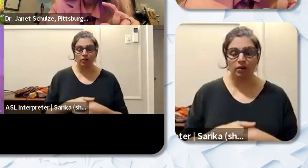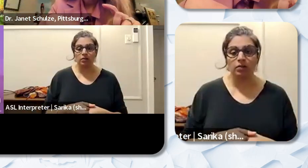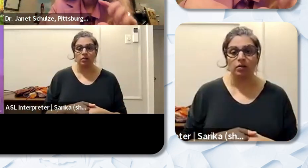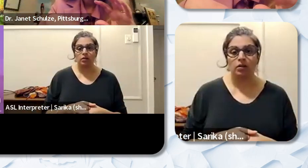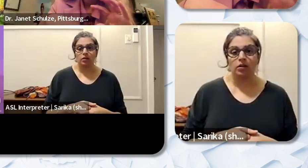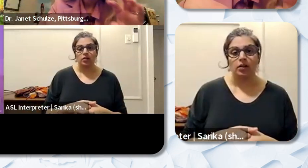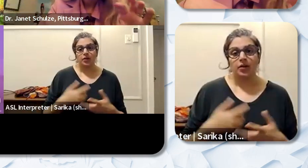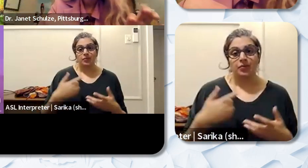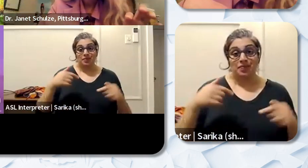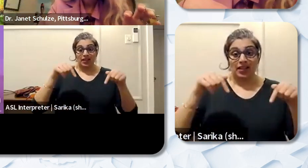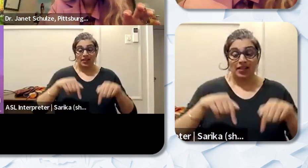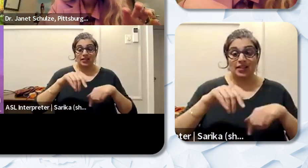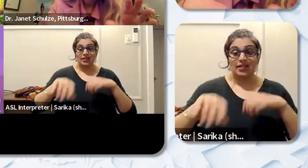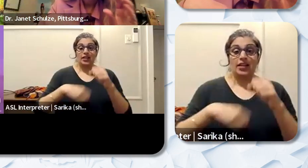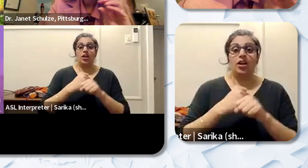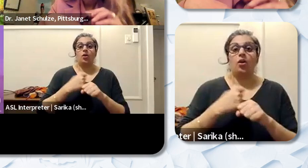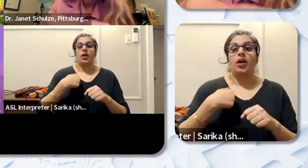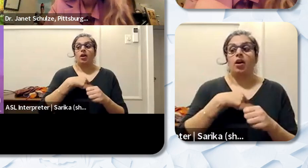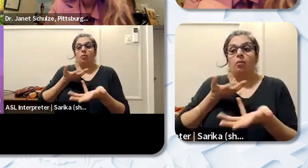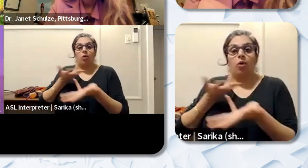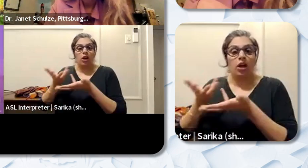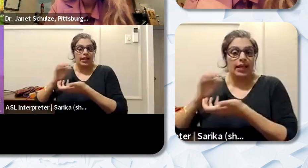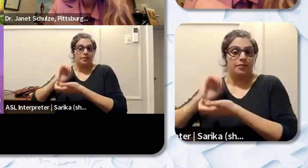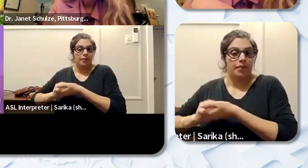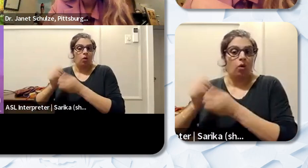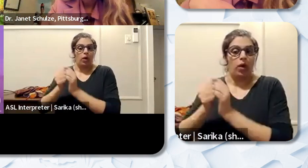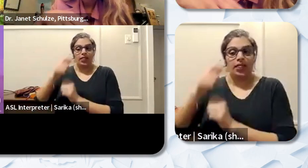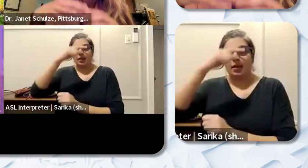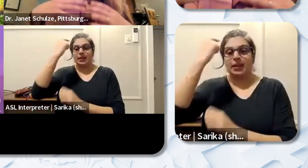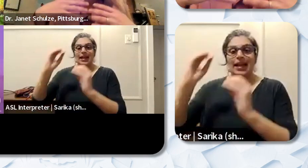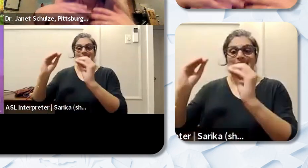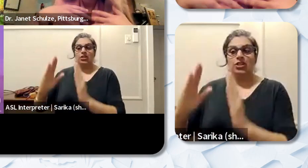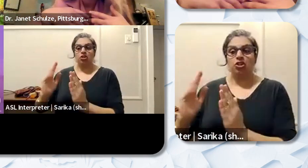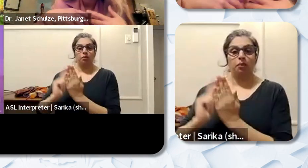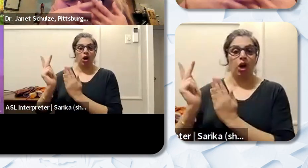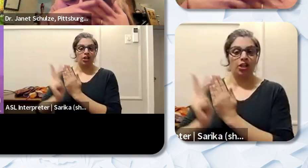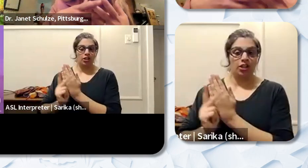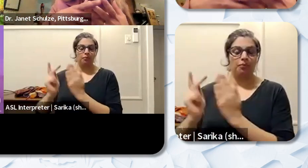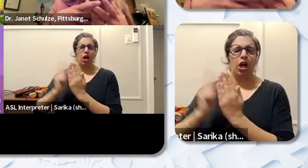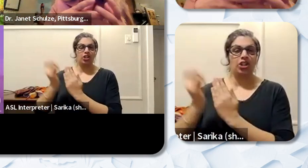year with the Black Teacher Project. And so my hope with this is that that creates a safe space